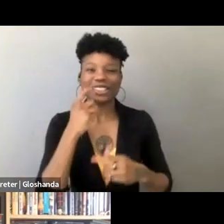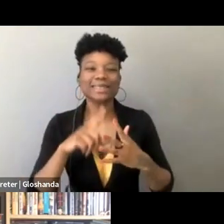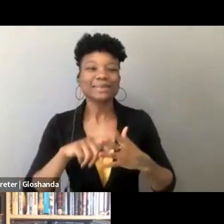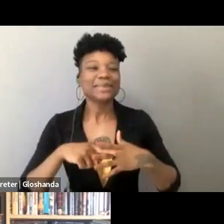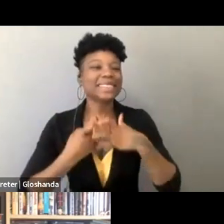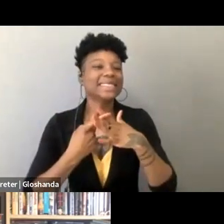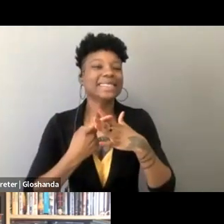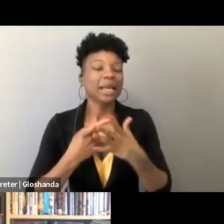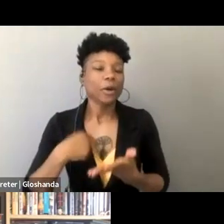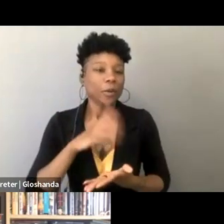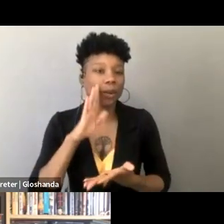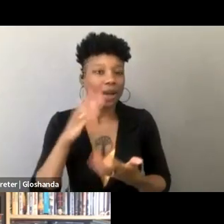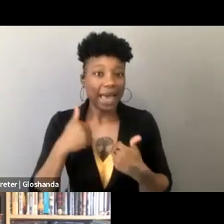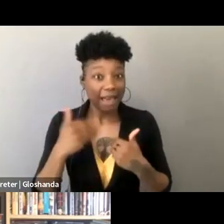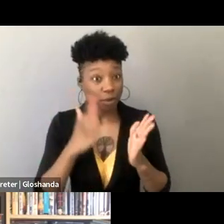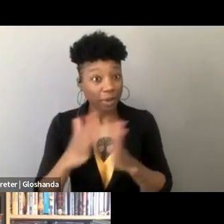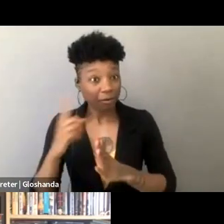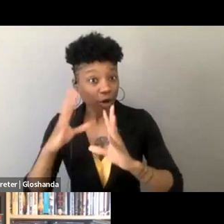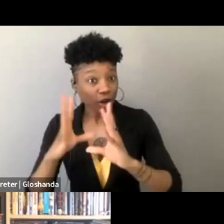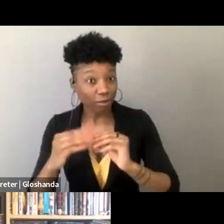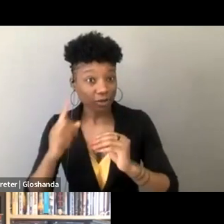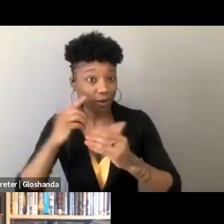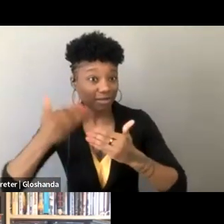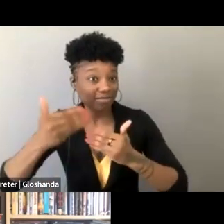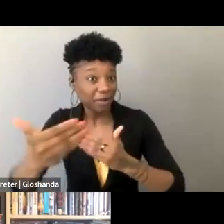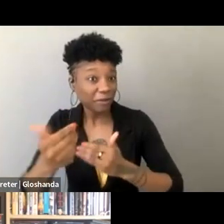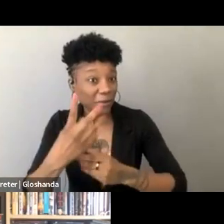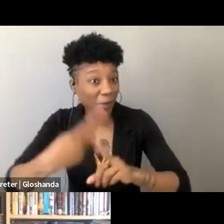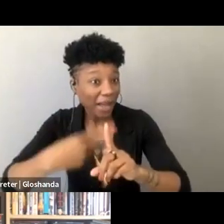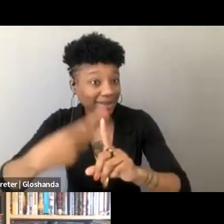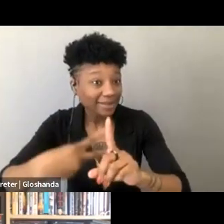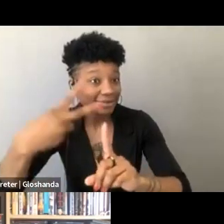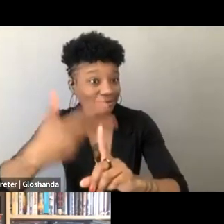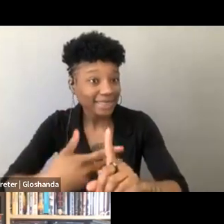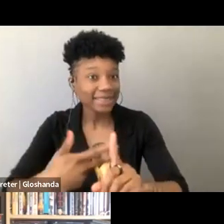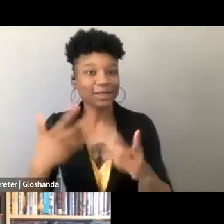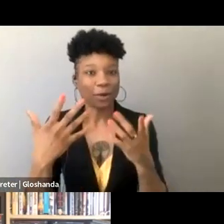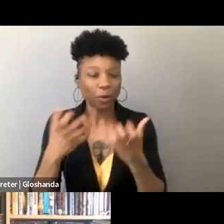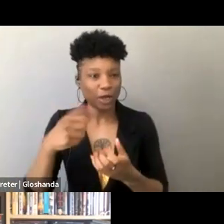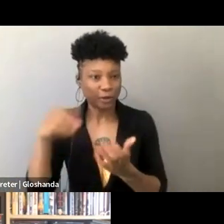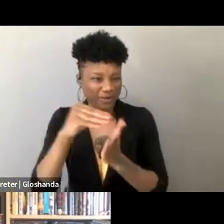of preparing for a conference. So we would like you to just take a sec,